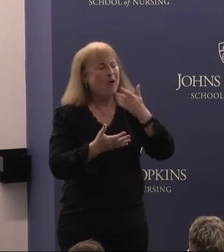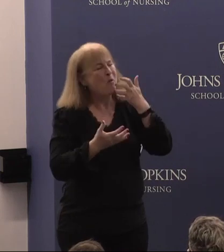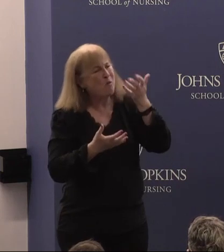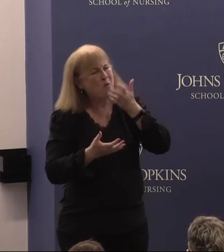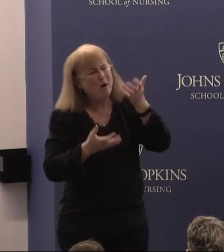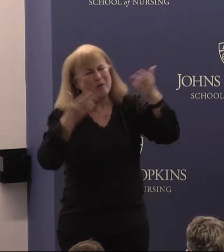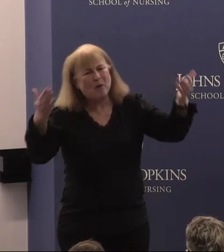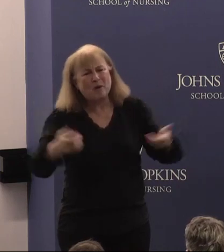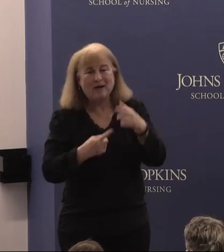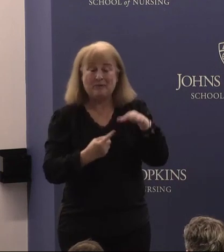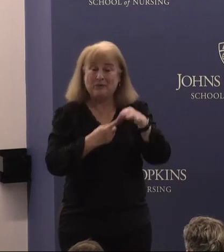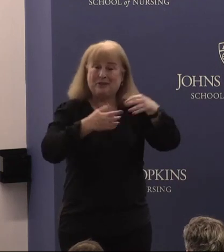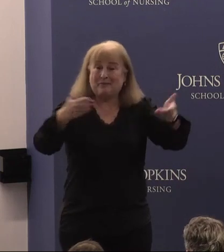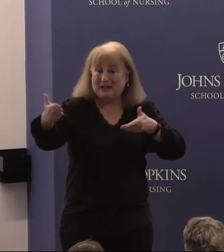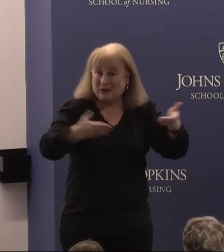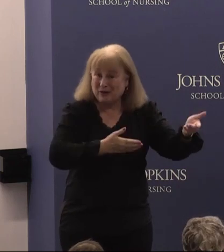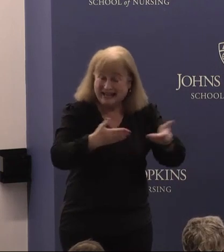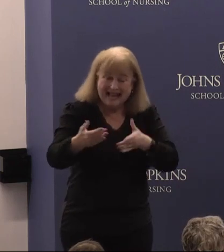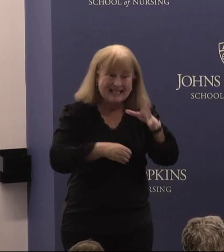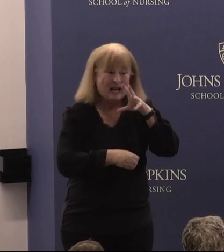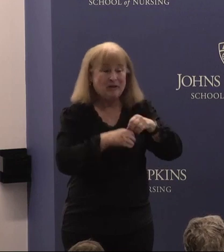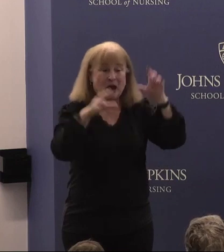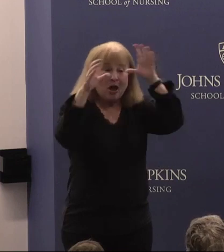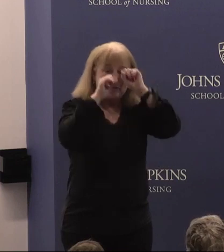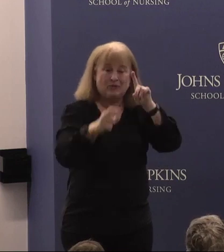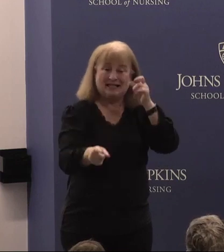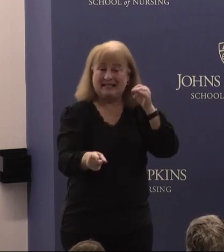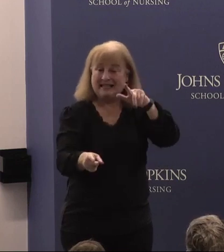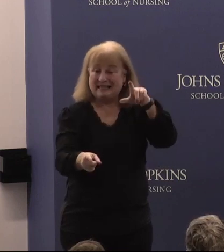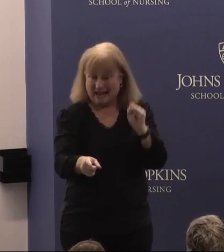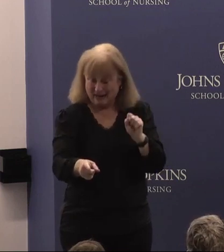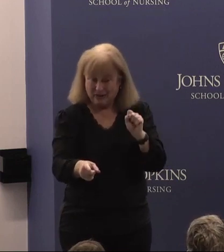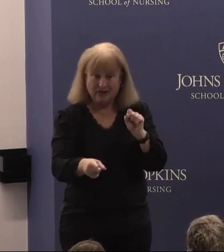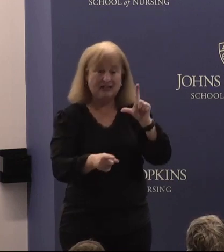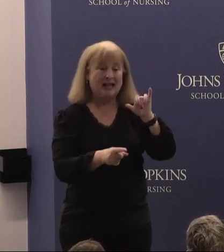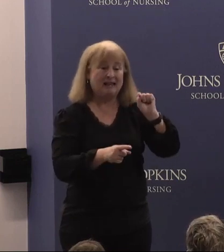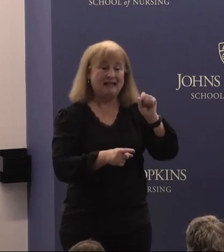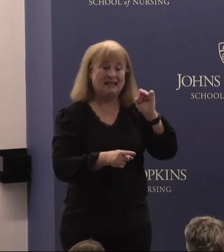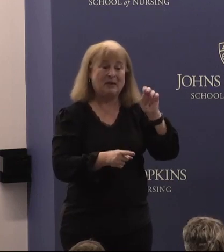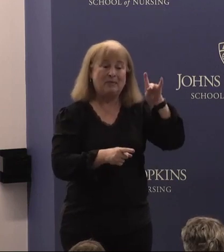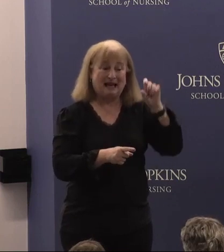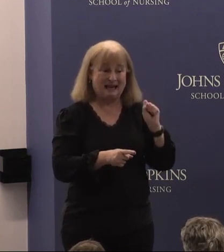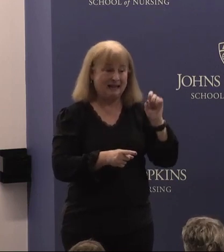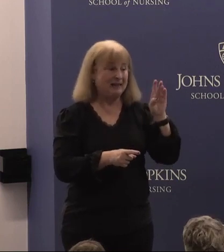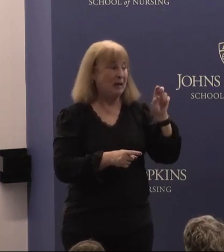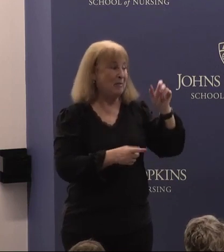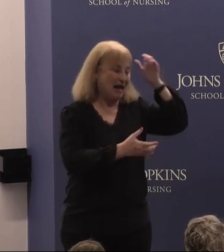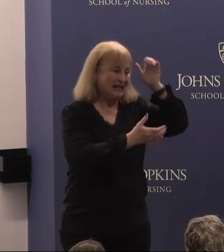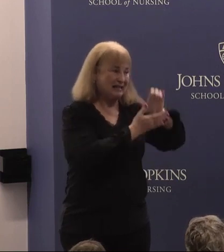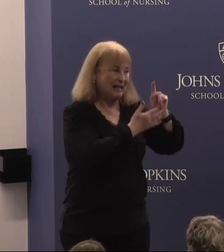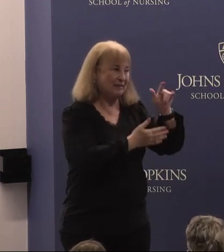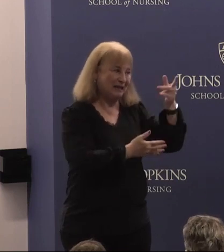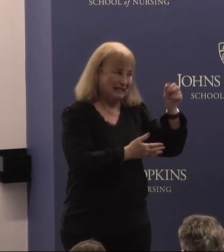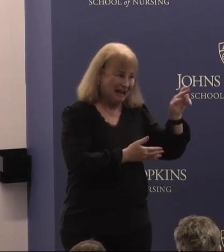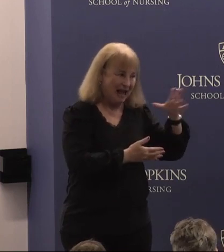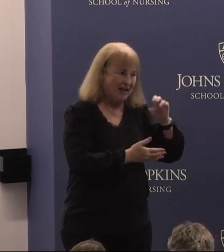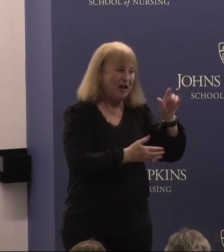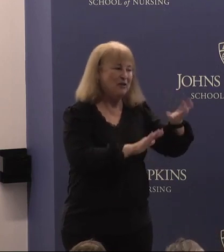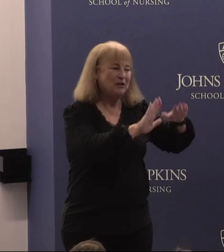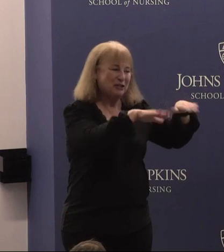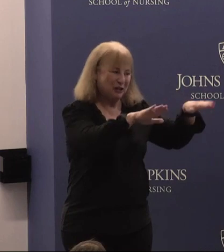special guests, including President Daniels, Lisa Meeks, Bonnie's husband Tyler, and her children,